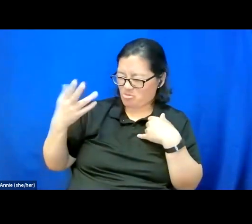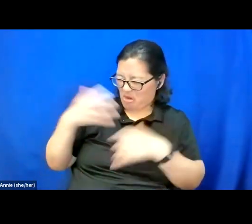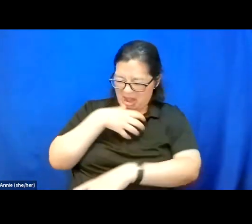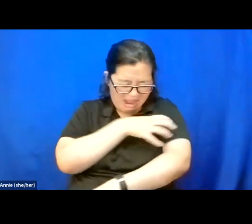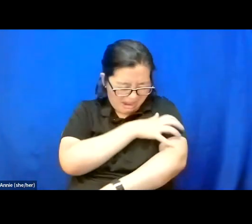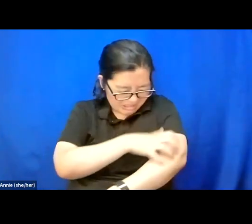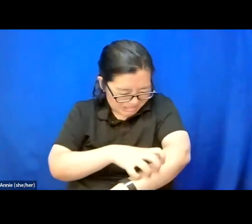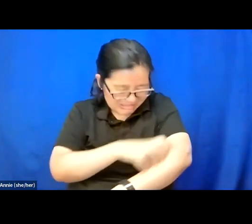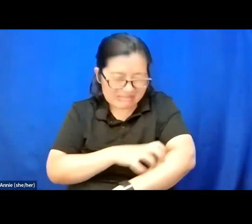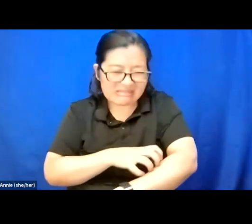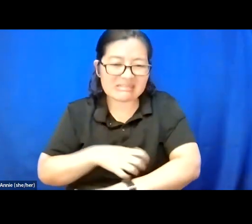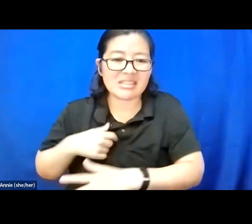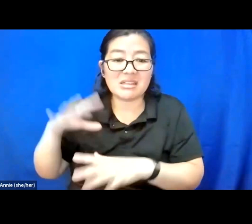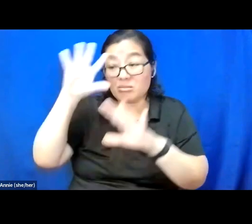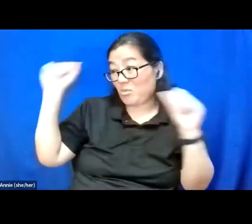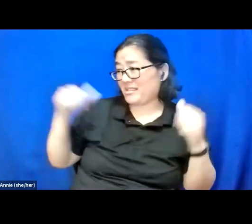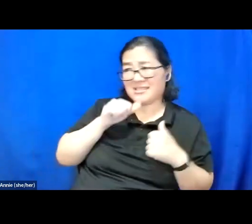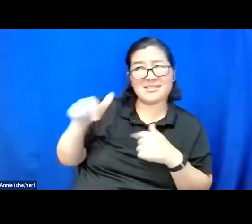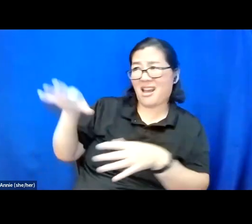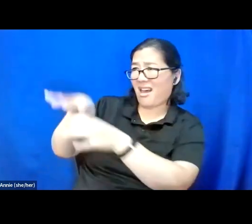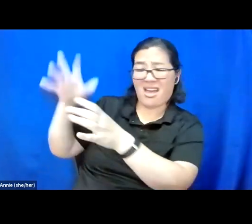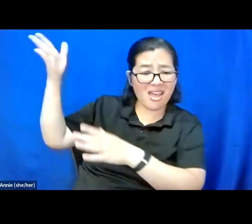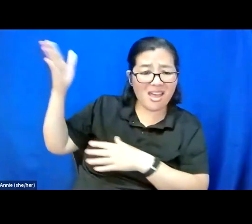a president that ain't yours, the unsafe choice.